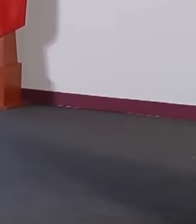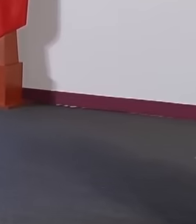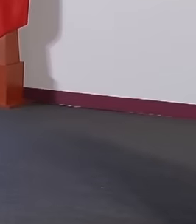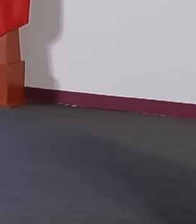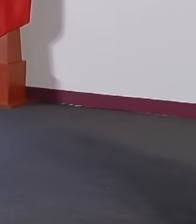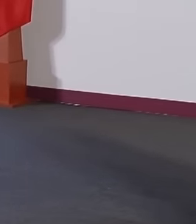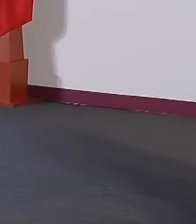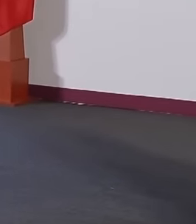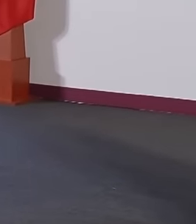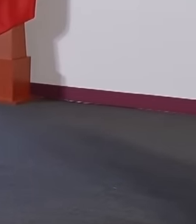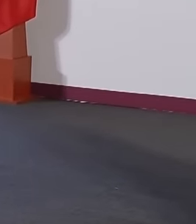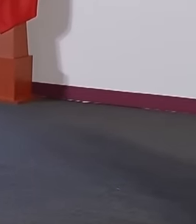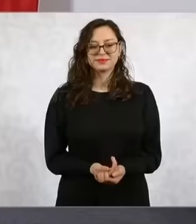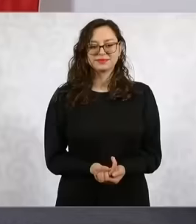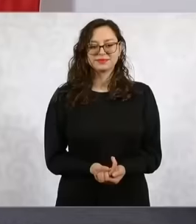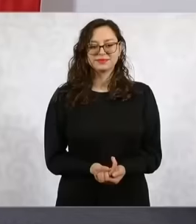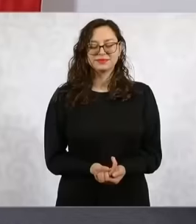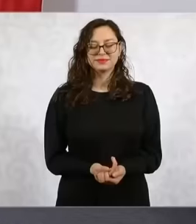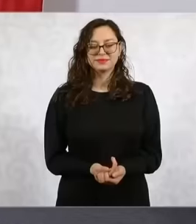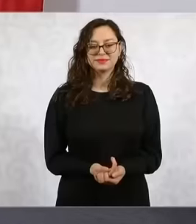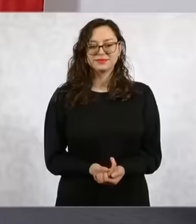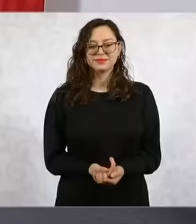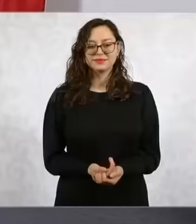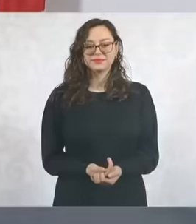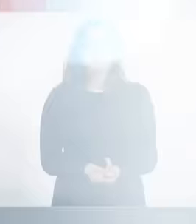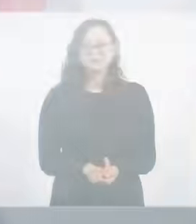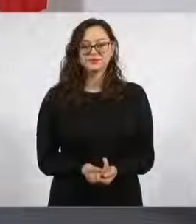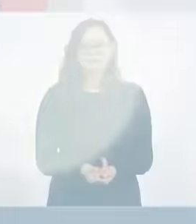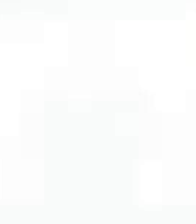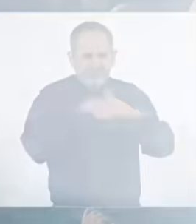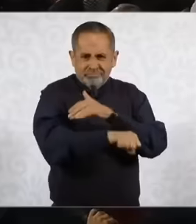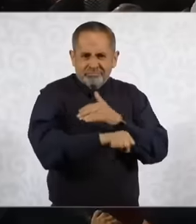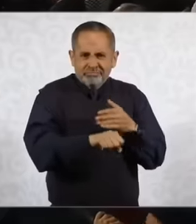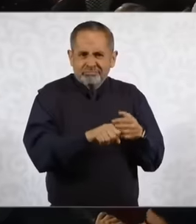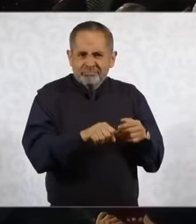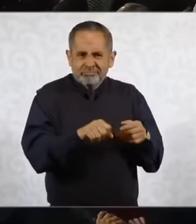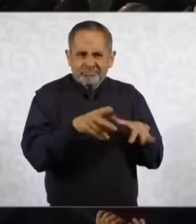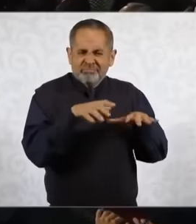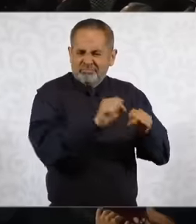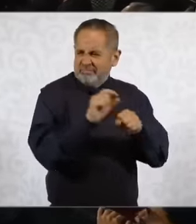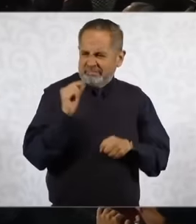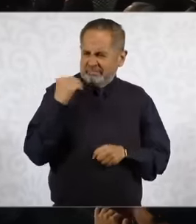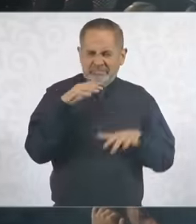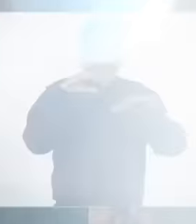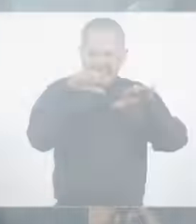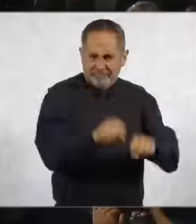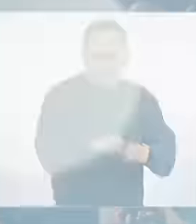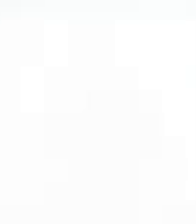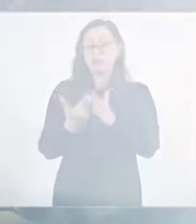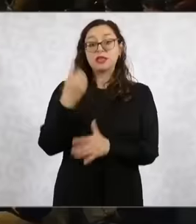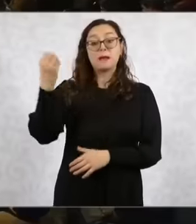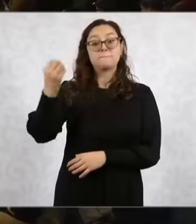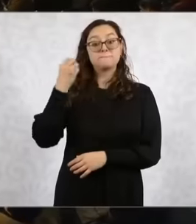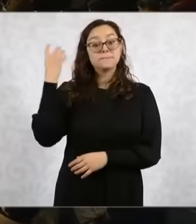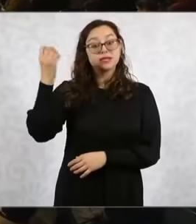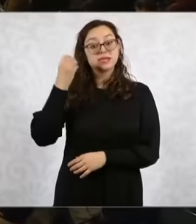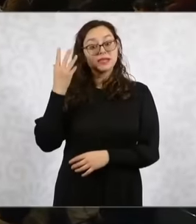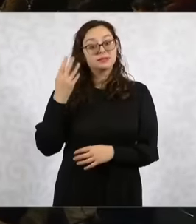the fourth transformation with a full house a large number of reporters arrive to be participants